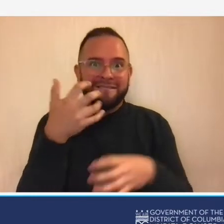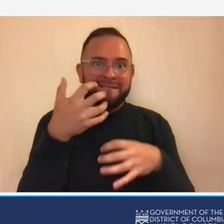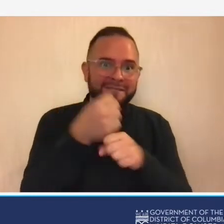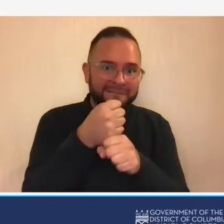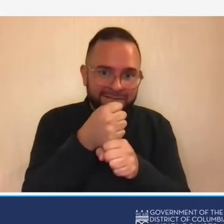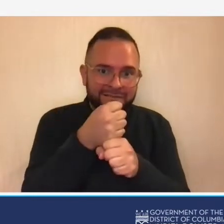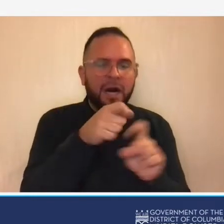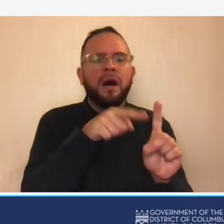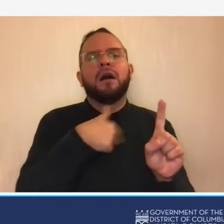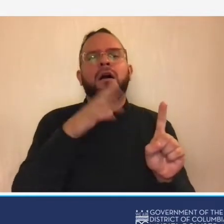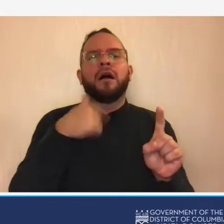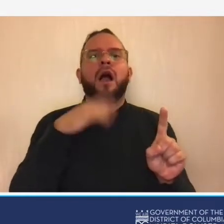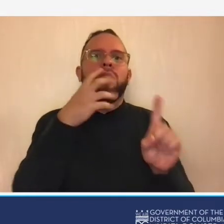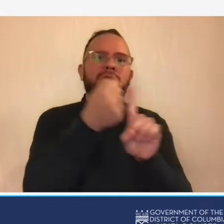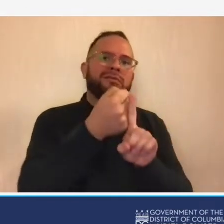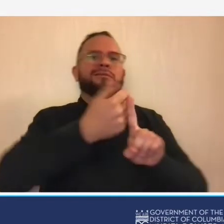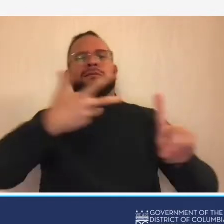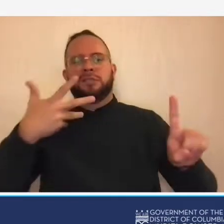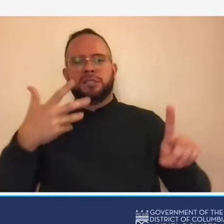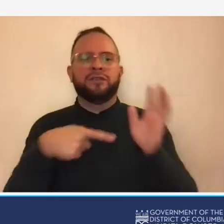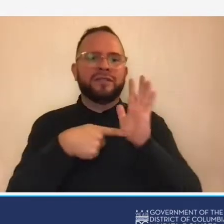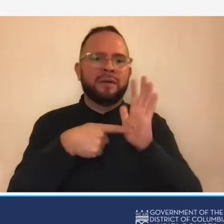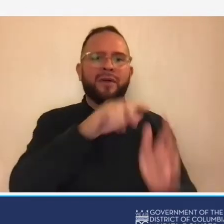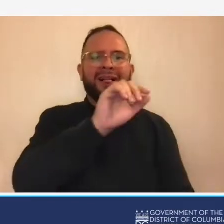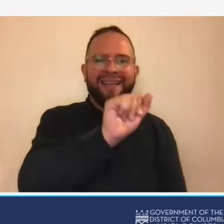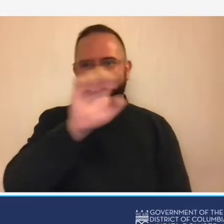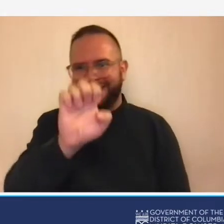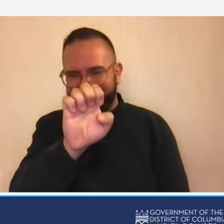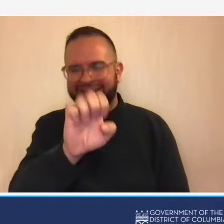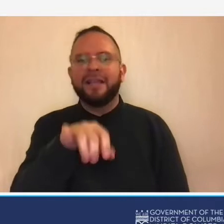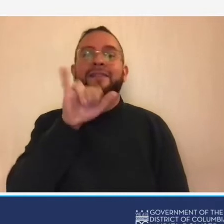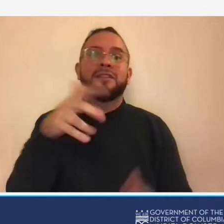so you'll see a e used a lot and that stands for architectural and engineering firms